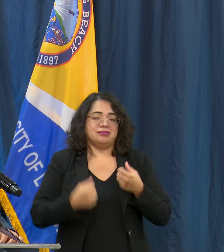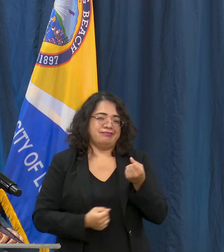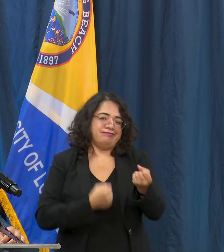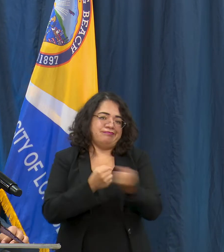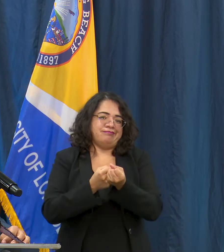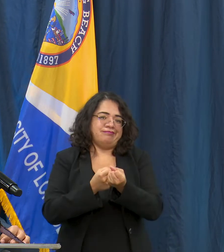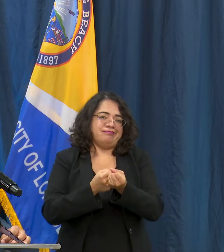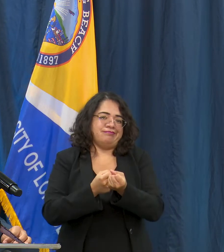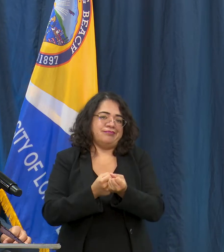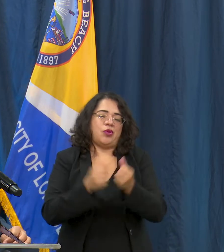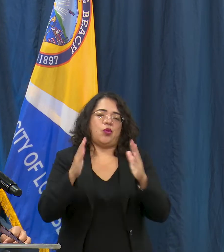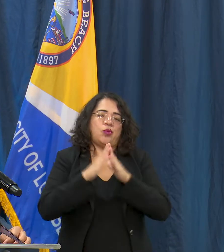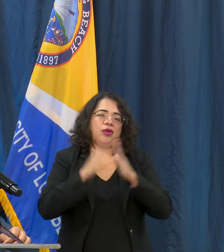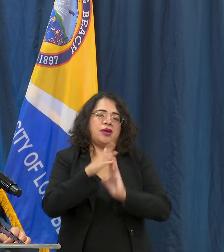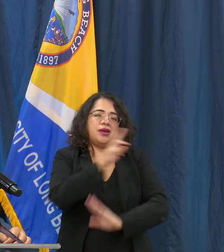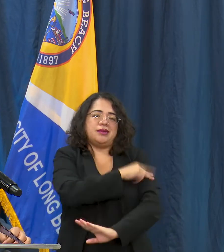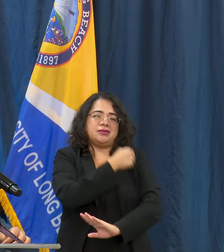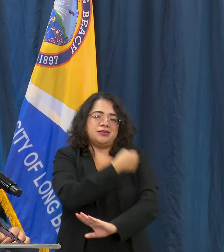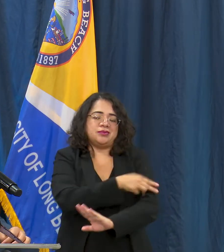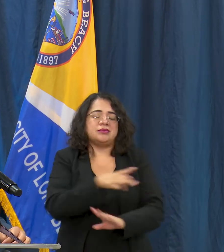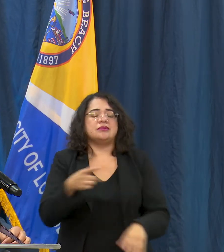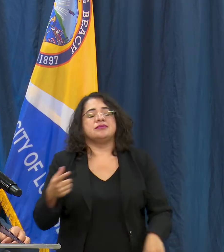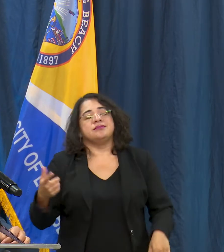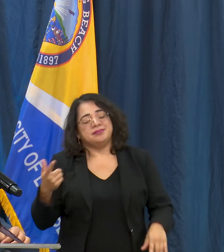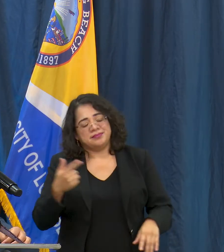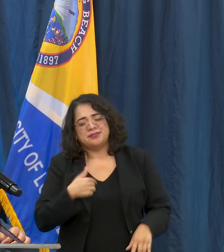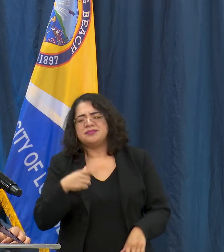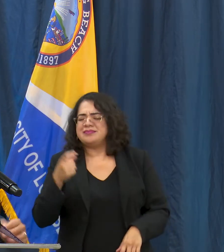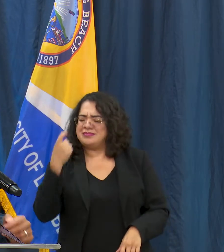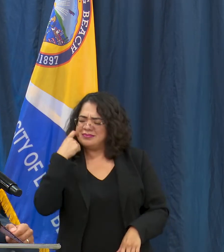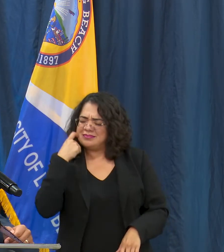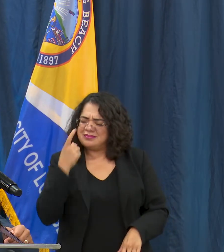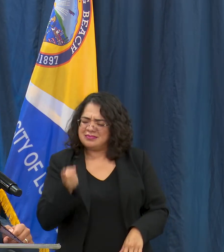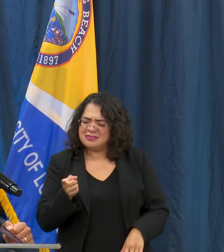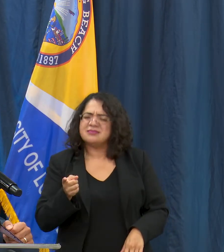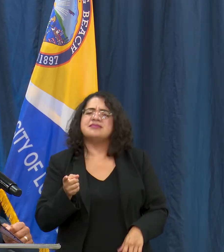set. I heard recently, a few days ago, that they're still working